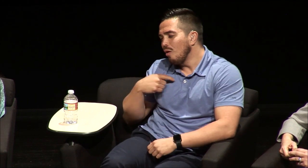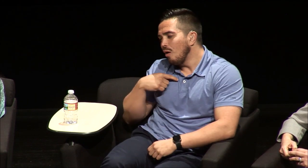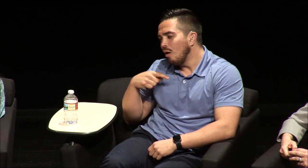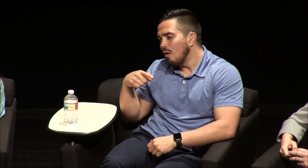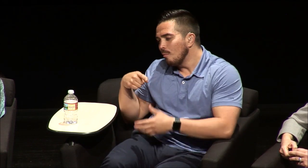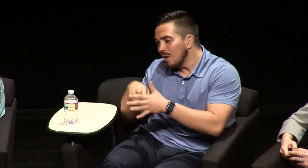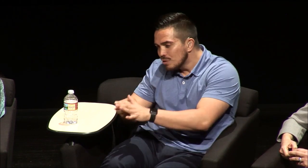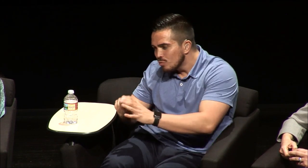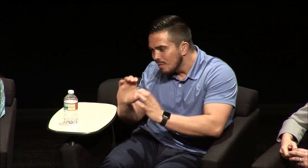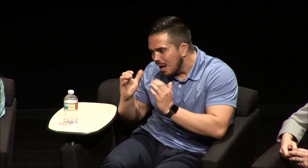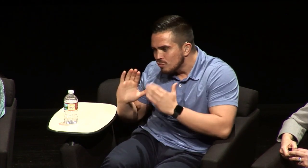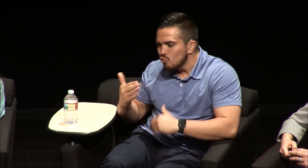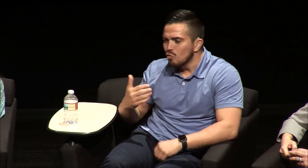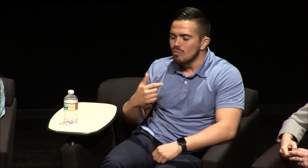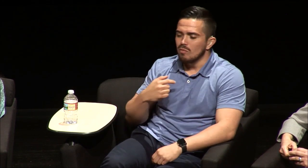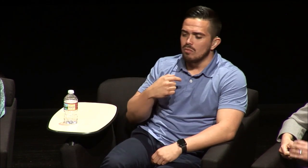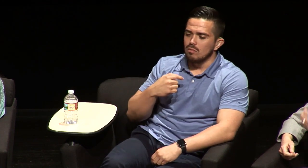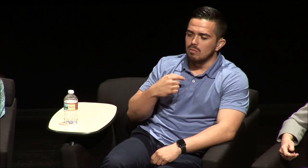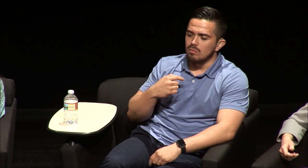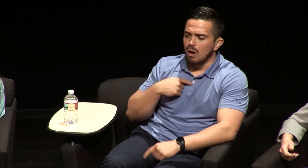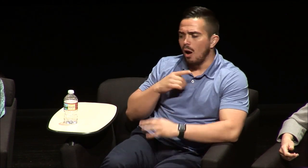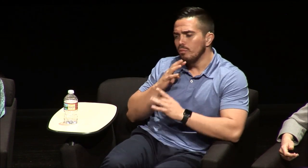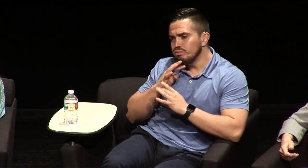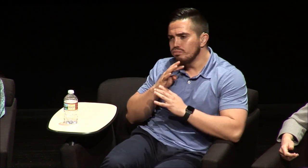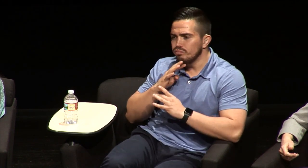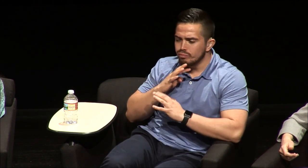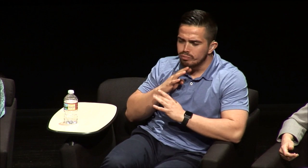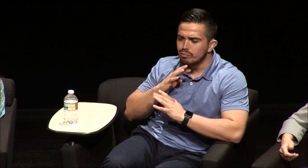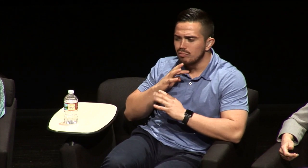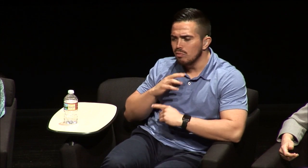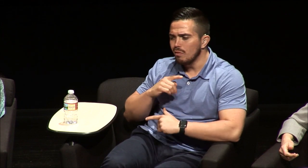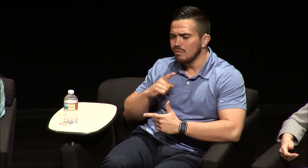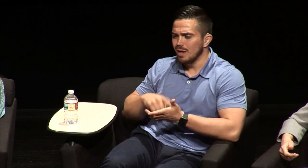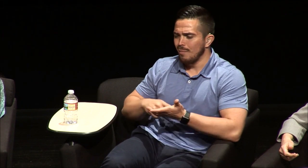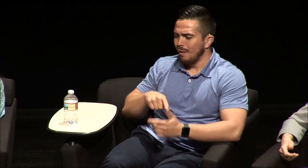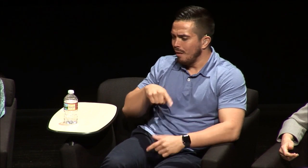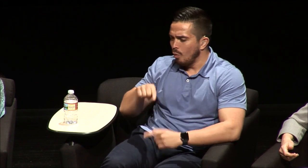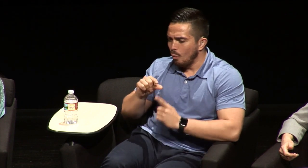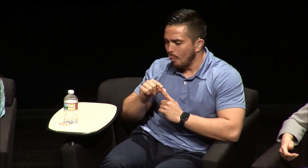At school I was in a mainstream classroom I could voice for myself and